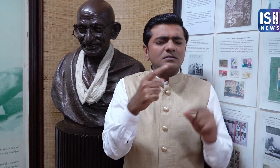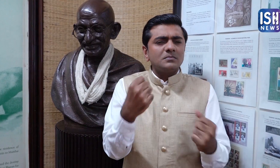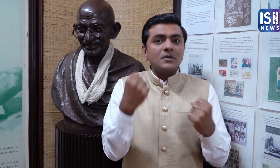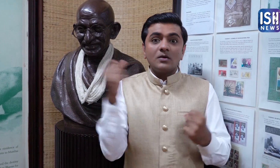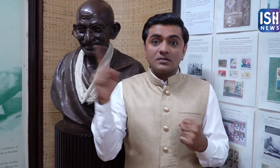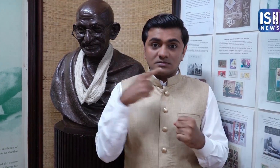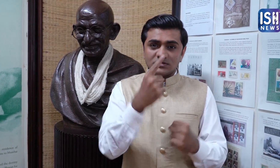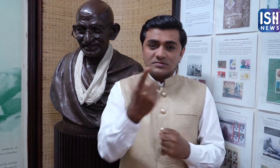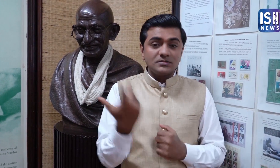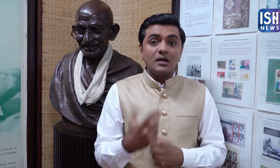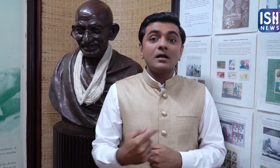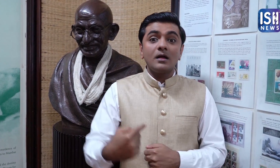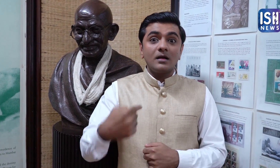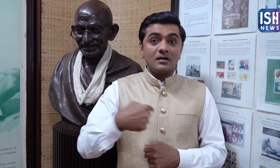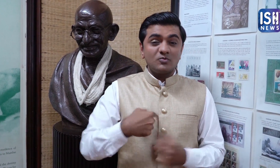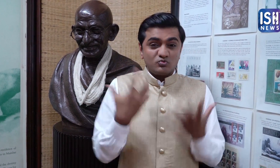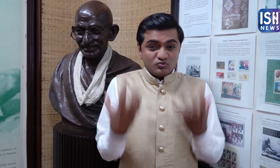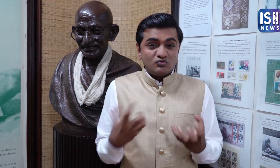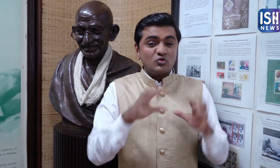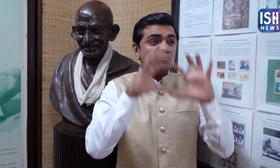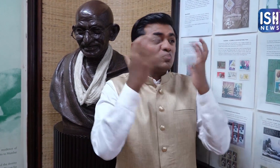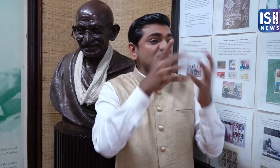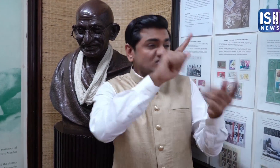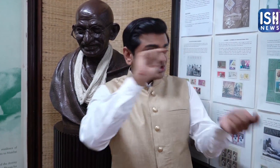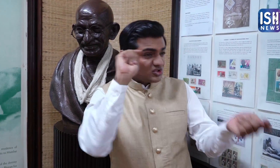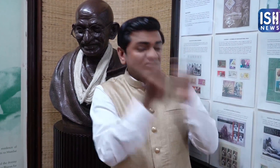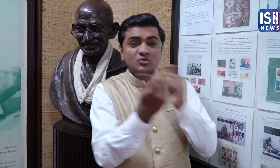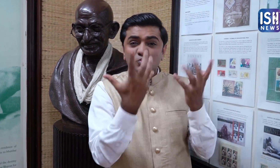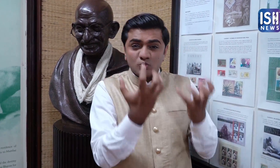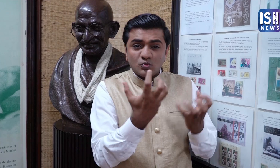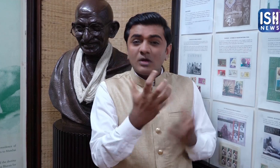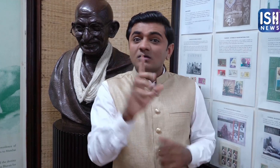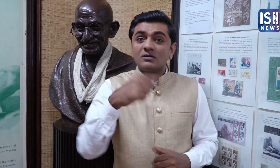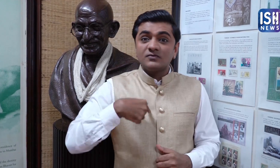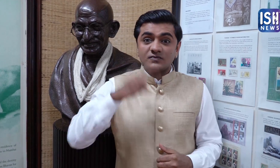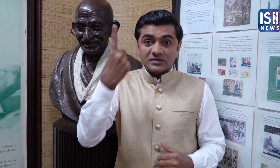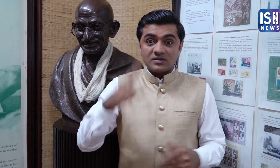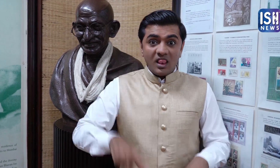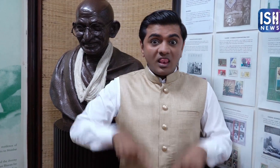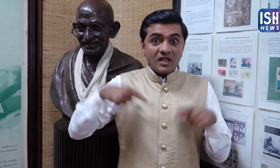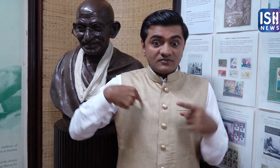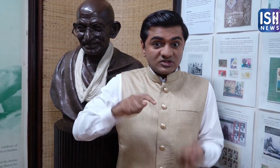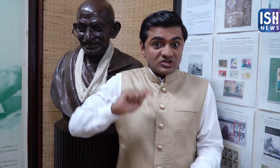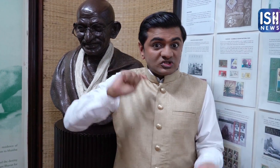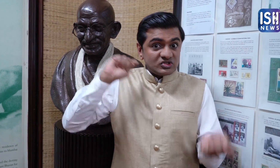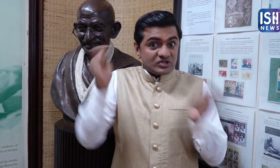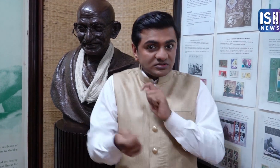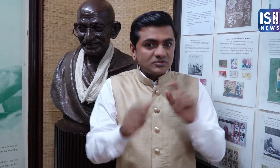It is very powerful. It means that, If I want the world to change, I need to change my life first.